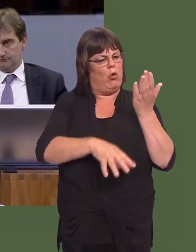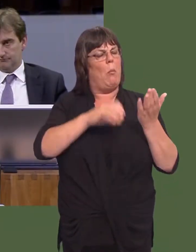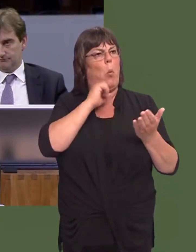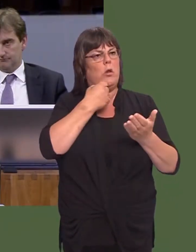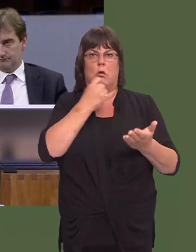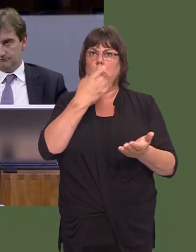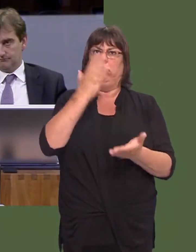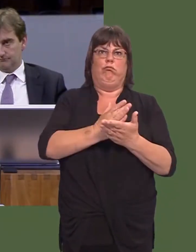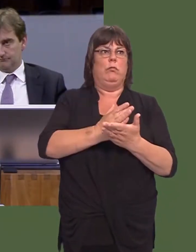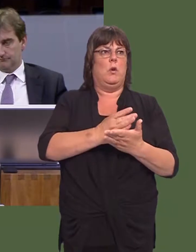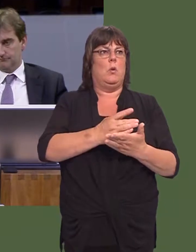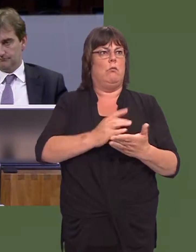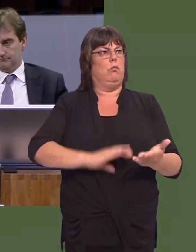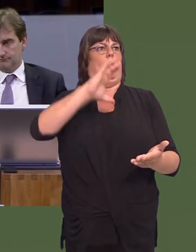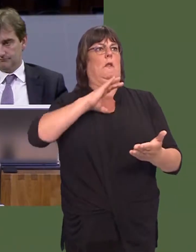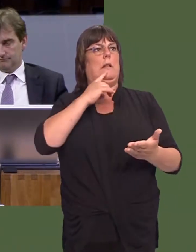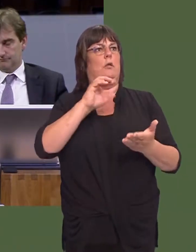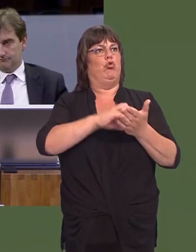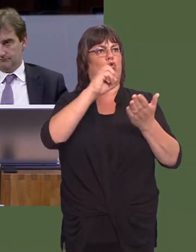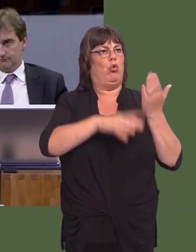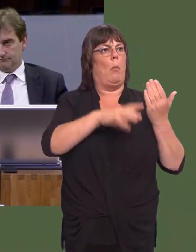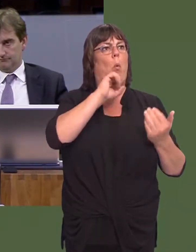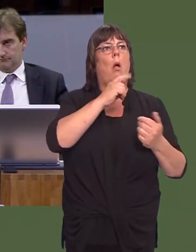You were saying that last night on the television and through the news.